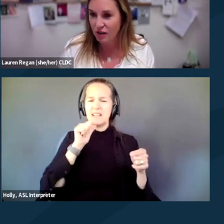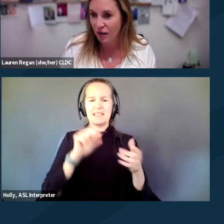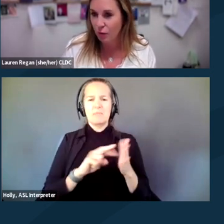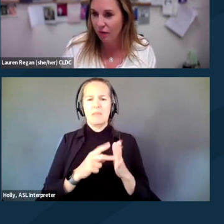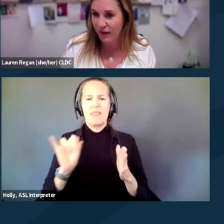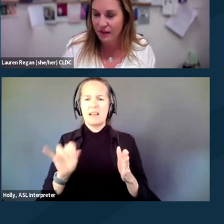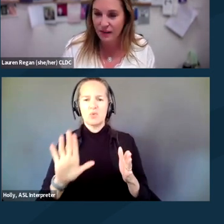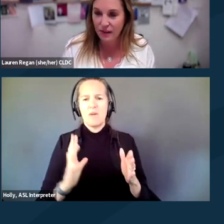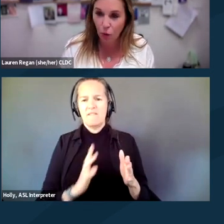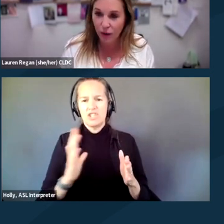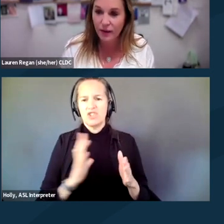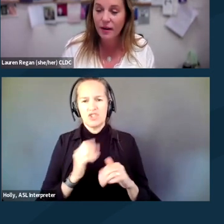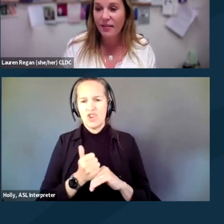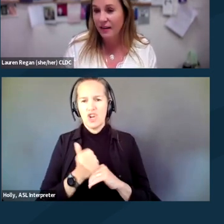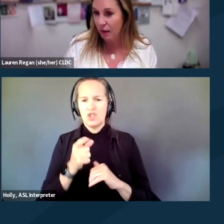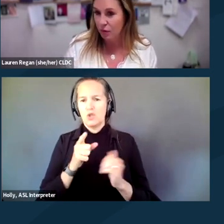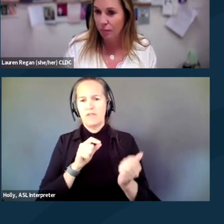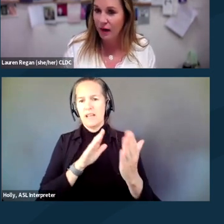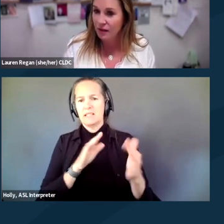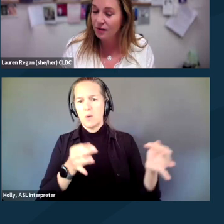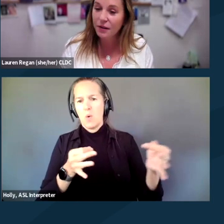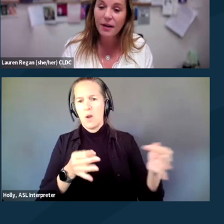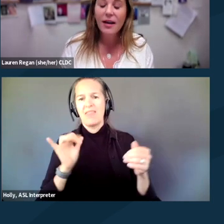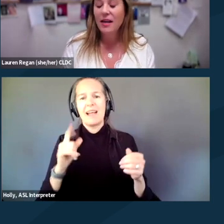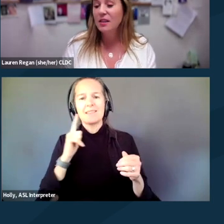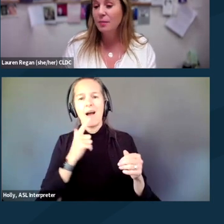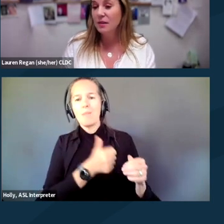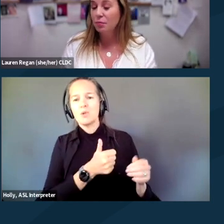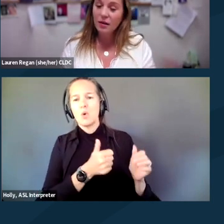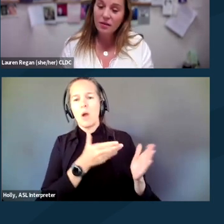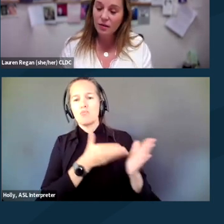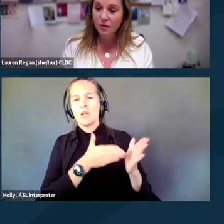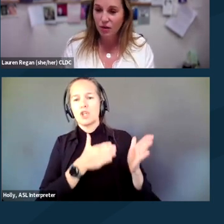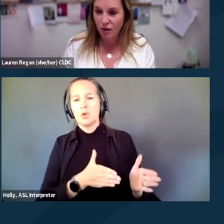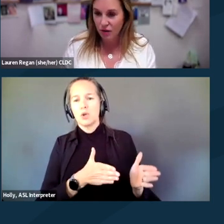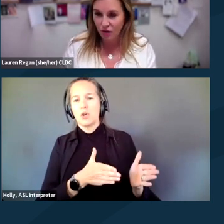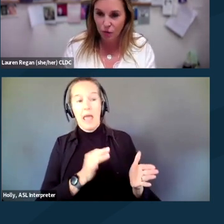that you will face in court. That's up to a prosecutor. And just because a prosecutor charges you